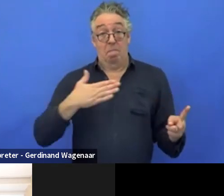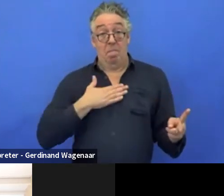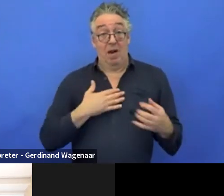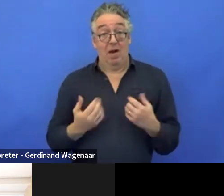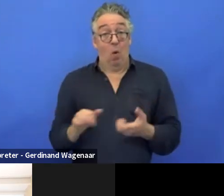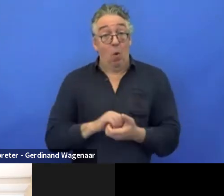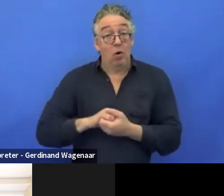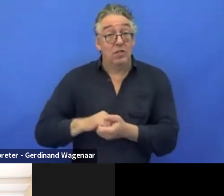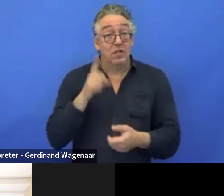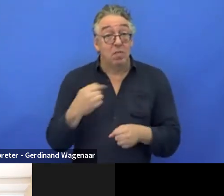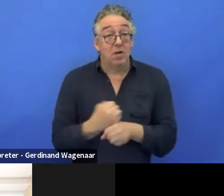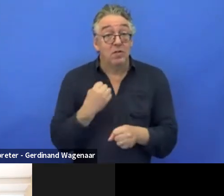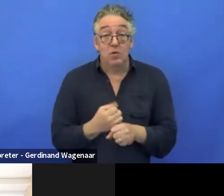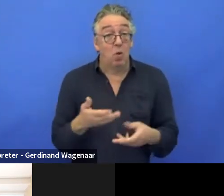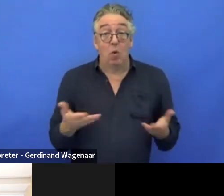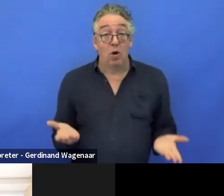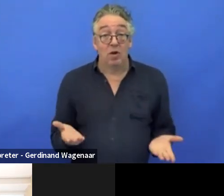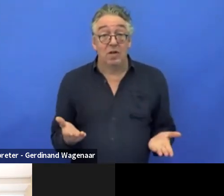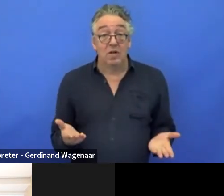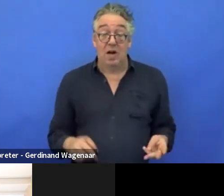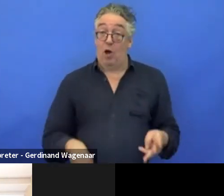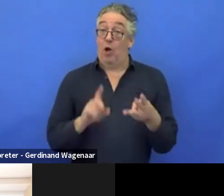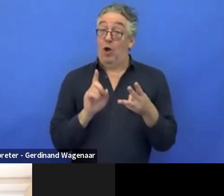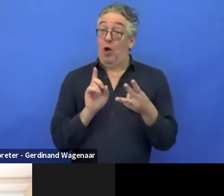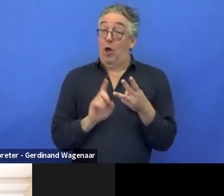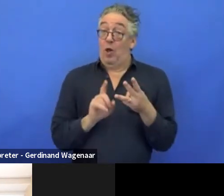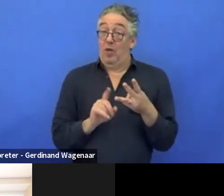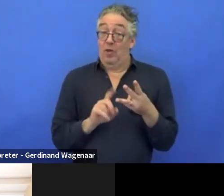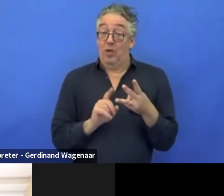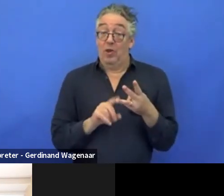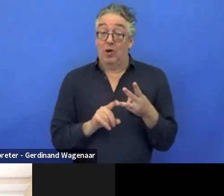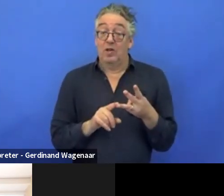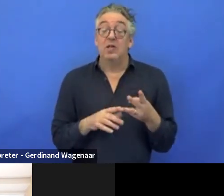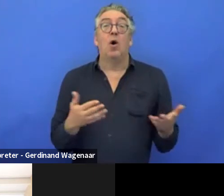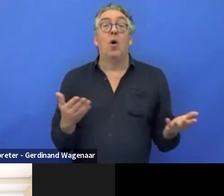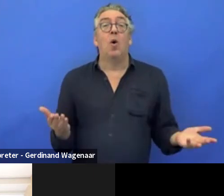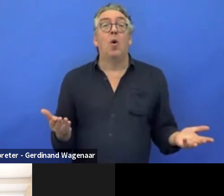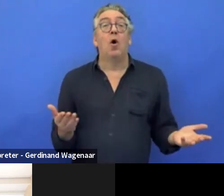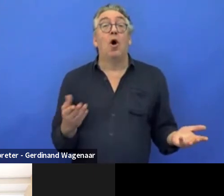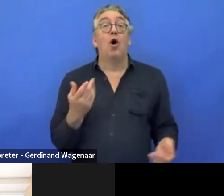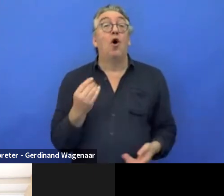And the third thing following the second one is: What is the budget for the activities?